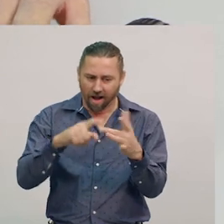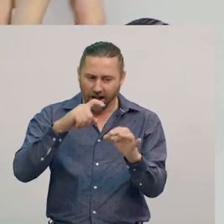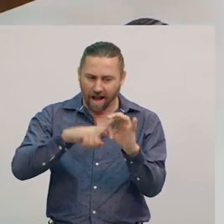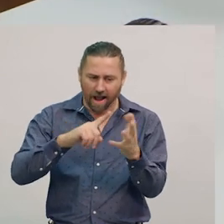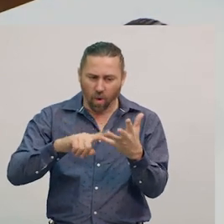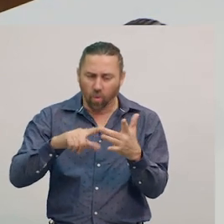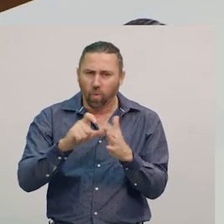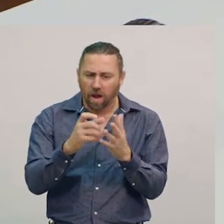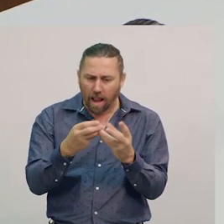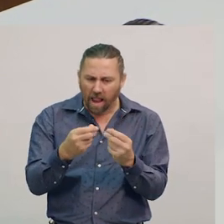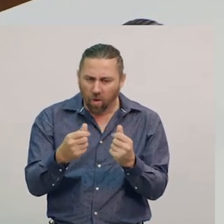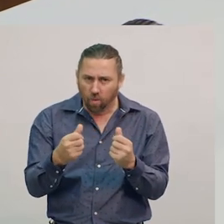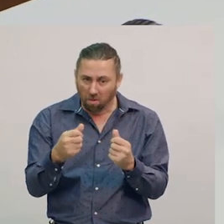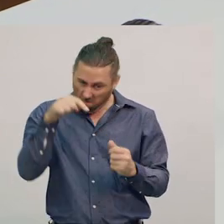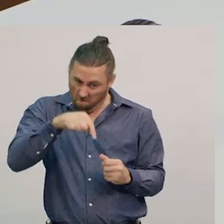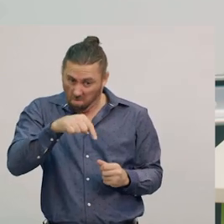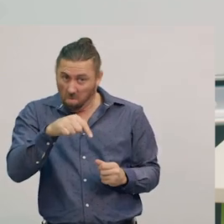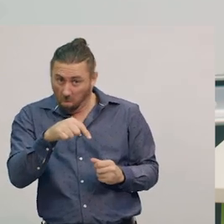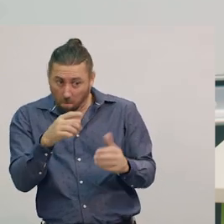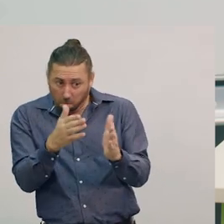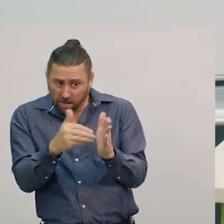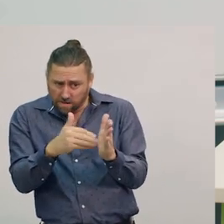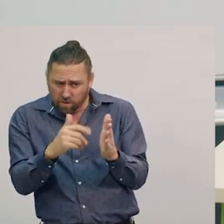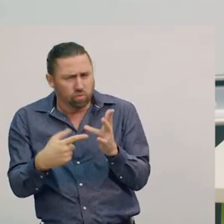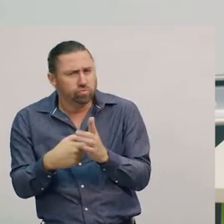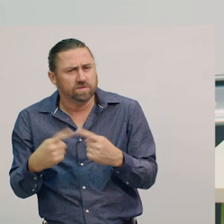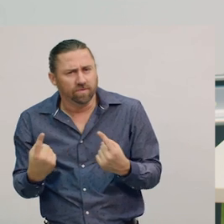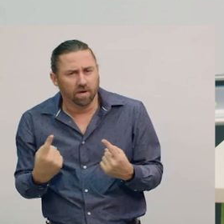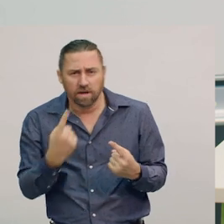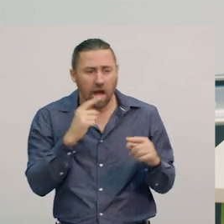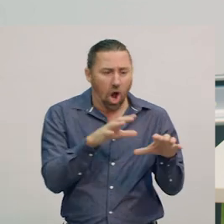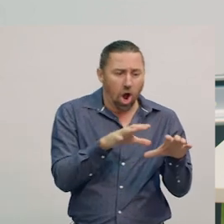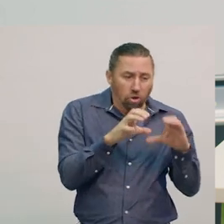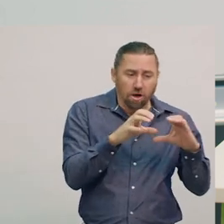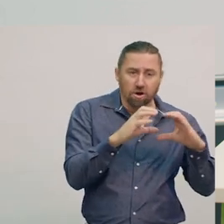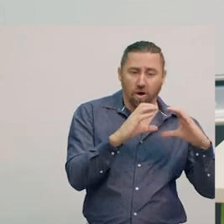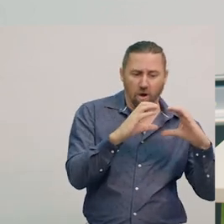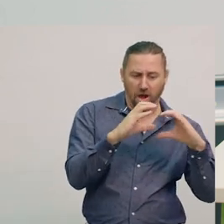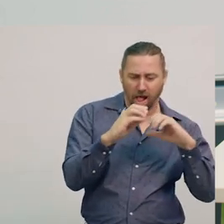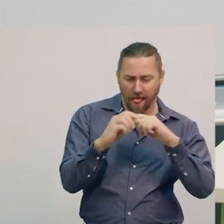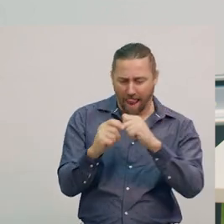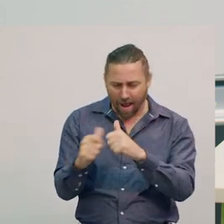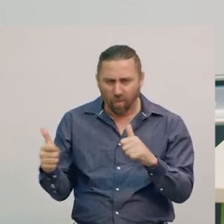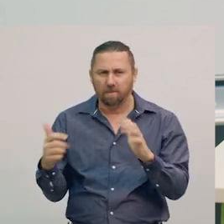Do you think it’s still butter? It’s changed from a solid into a liquid when we heated it. We call that 'melting'.